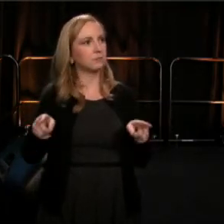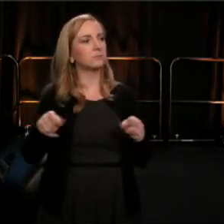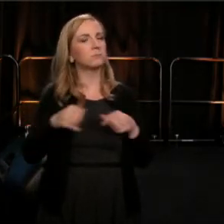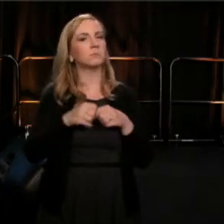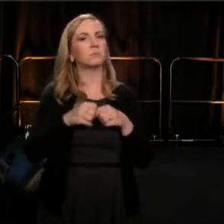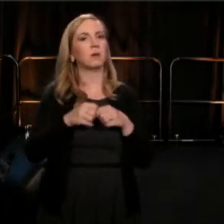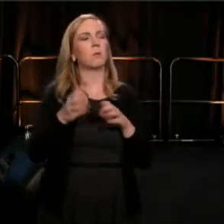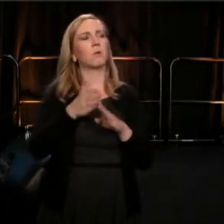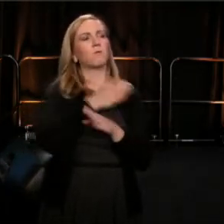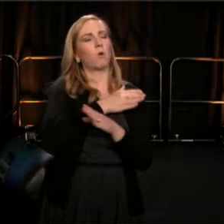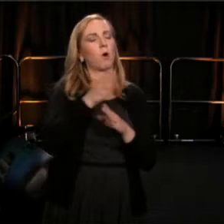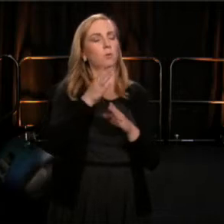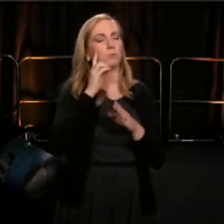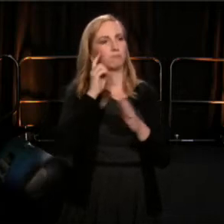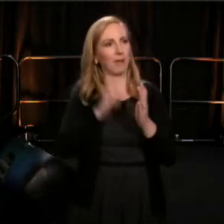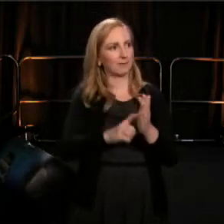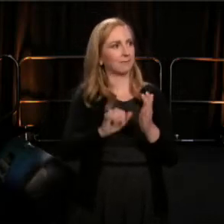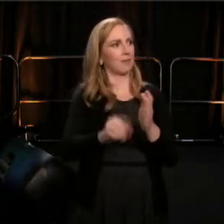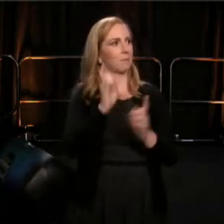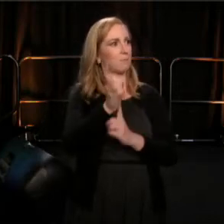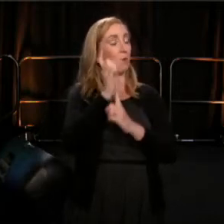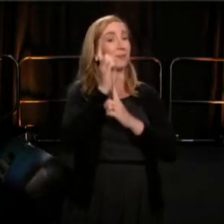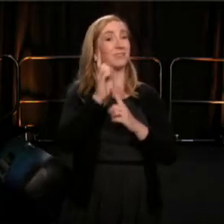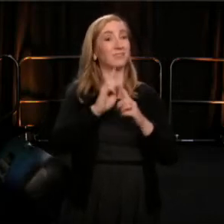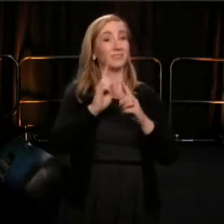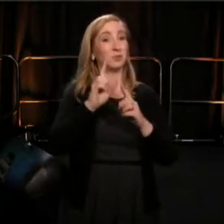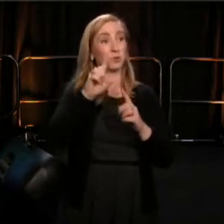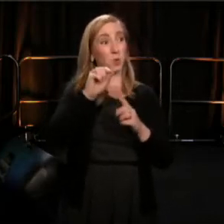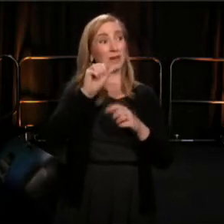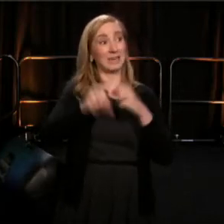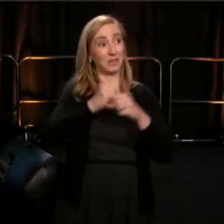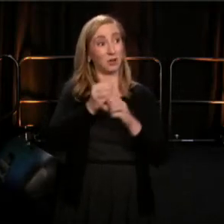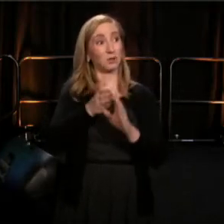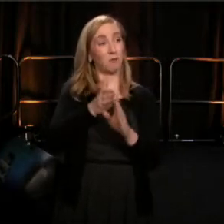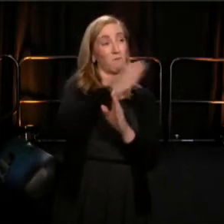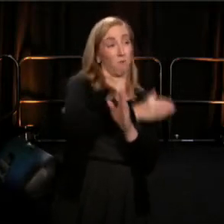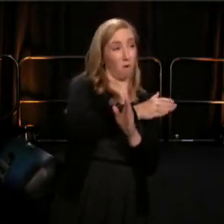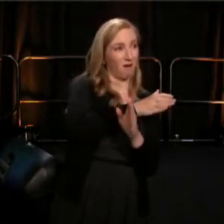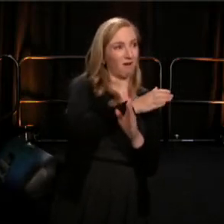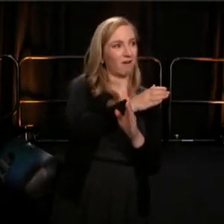that 20 years before that, someone else delivered similar remarks,